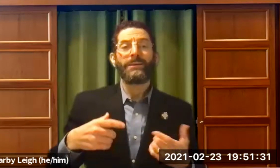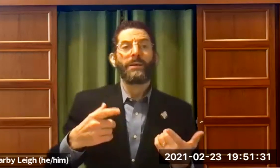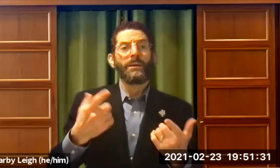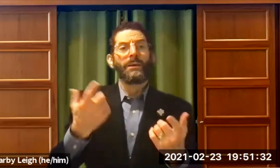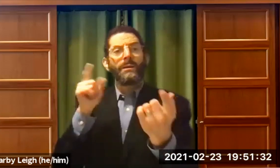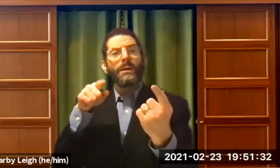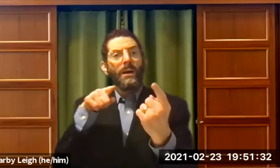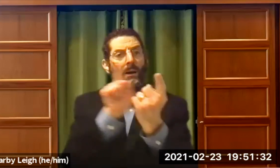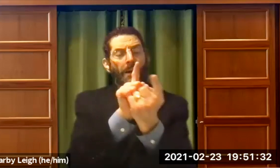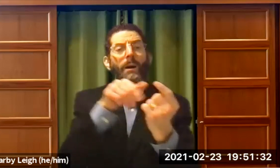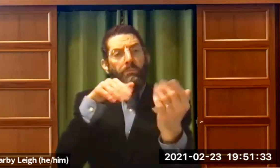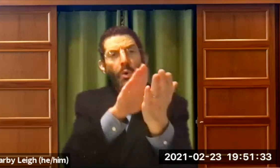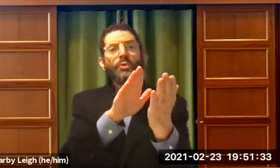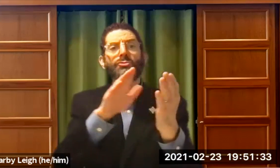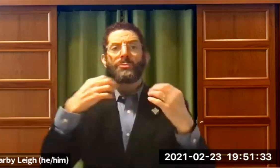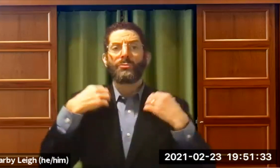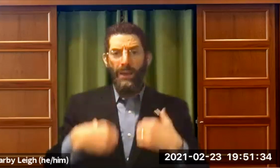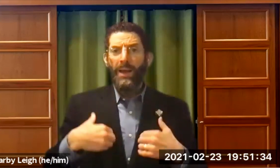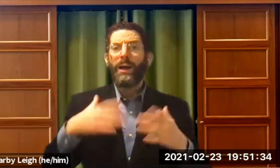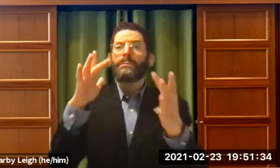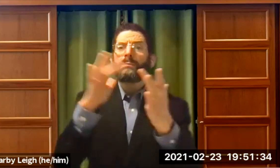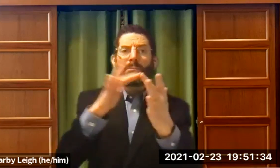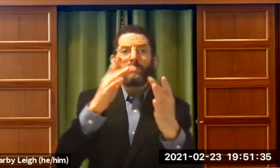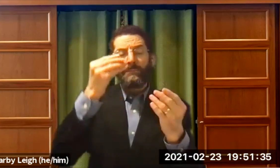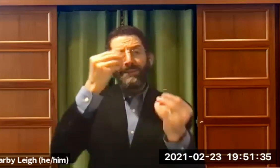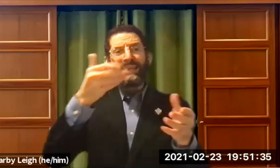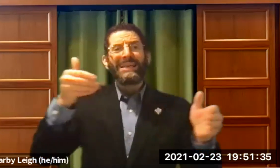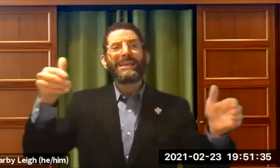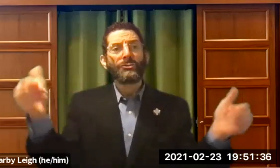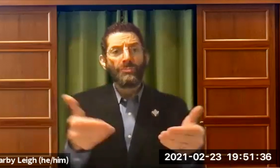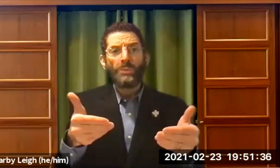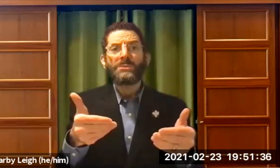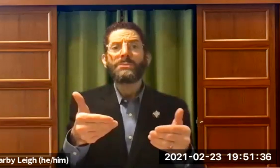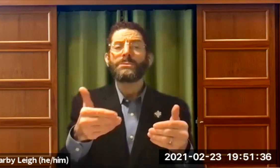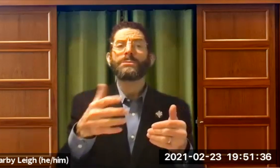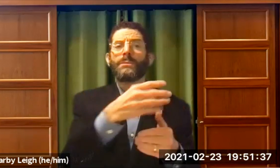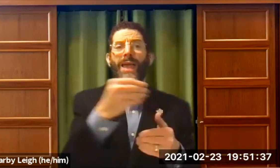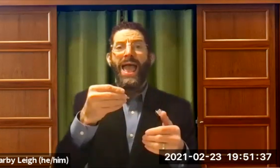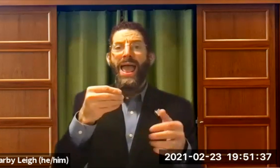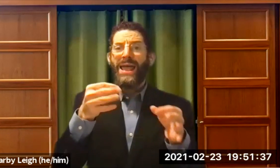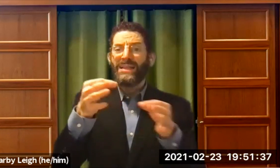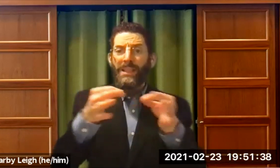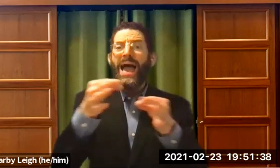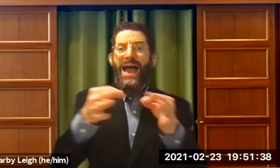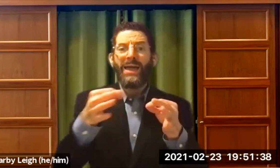the rabbi. Confront the rabbi. Get in touch with the rabbi. Introduce yourself.